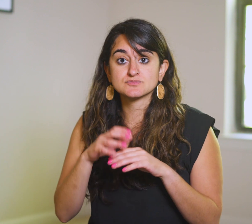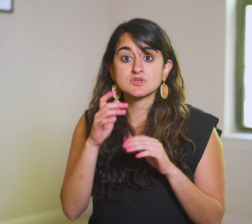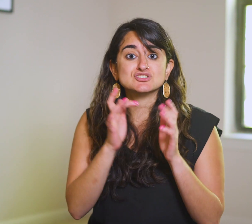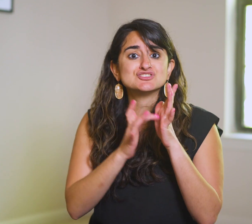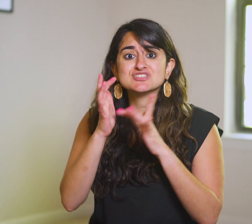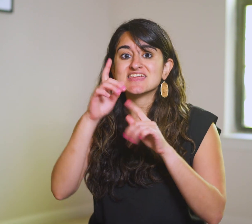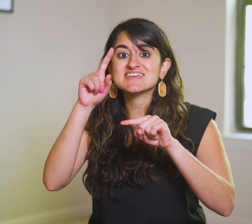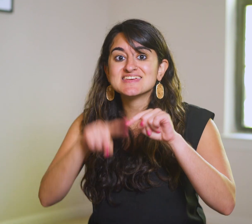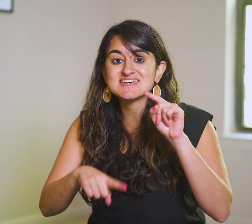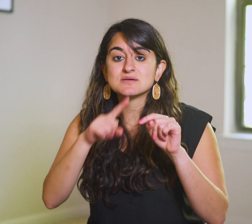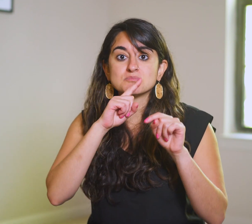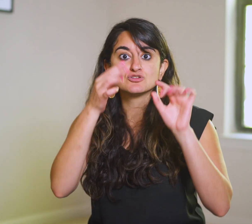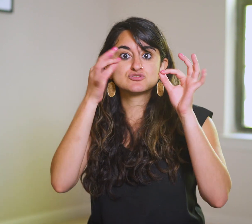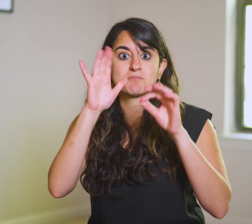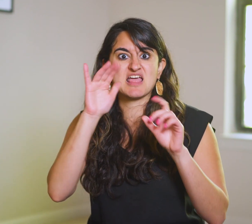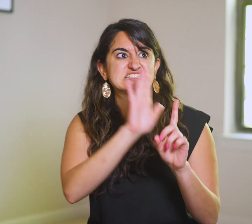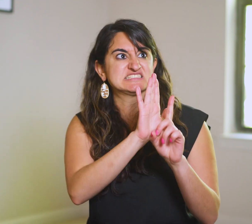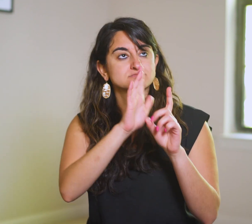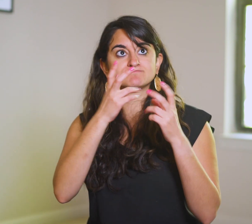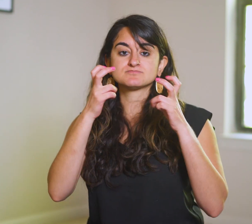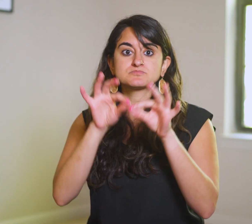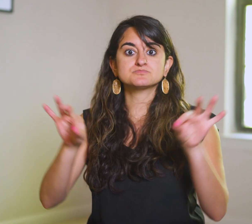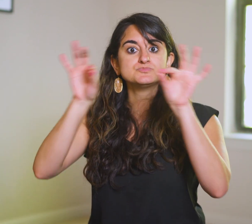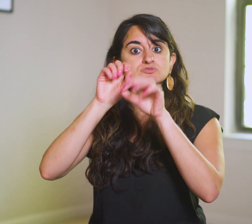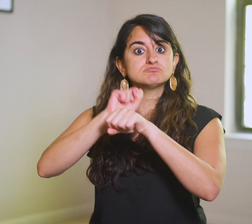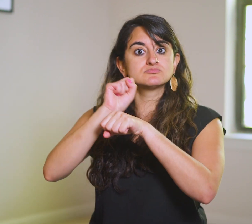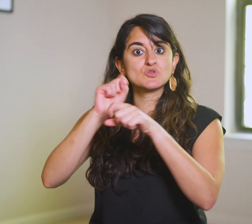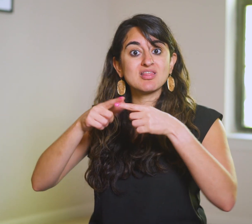He can’t be distracted from His current assignment